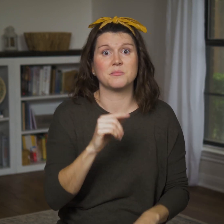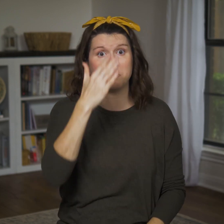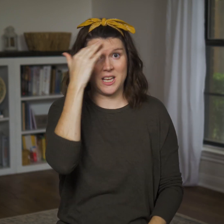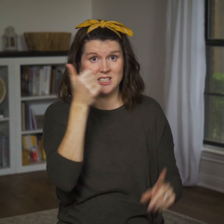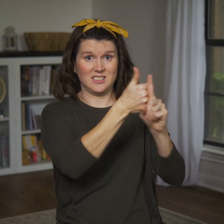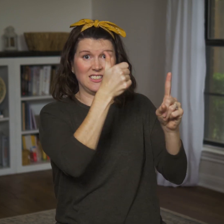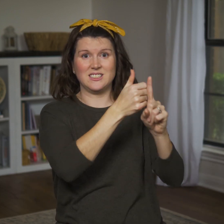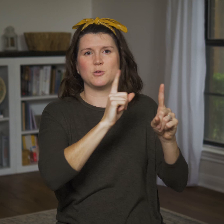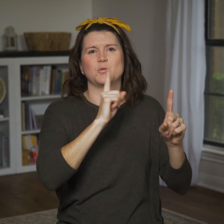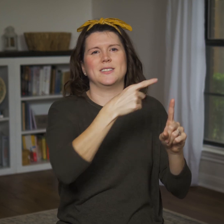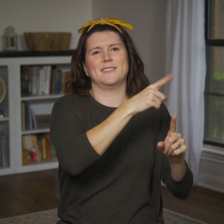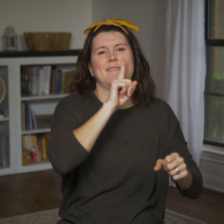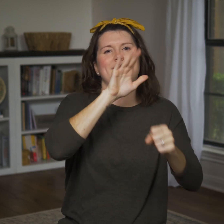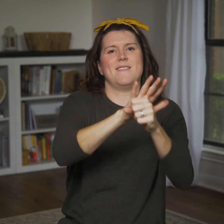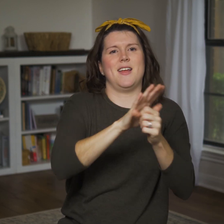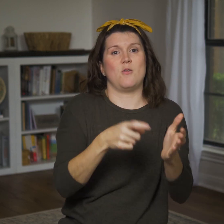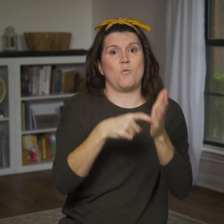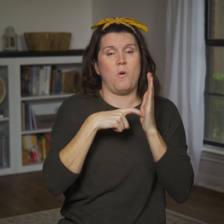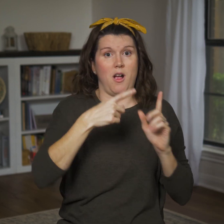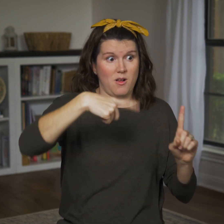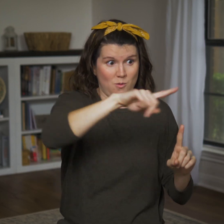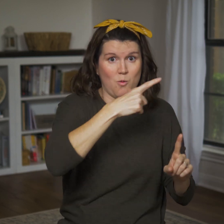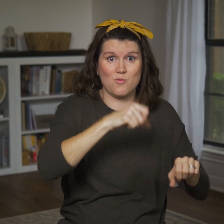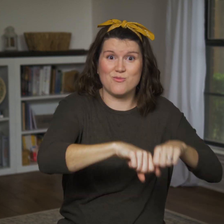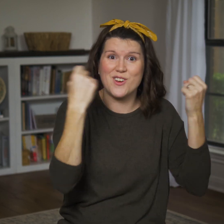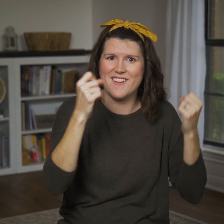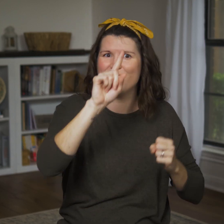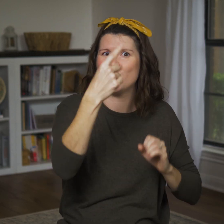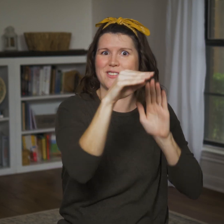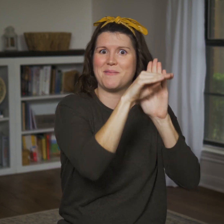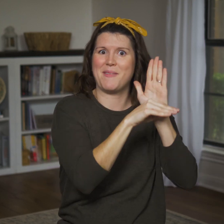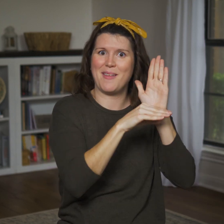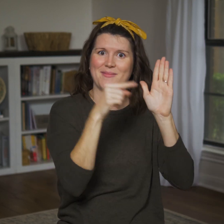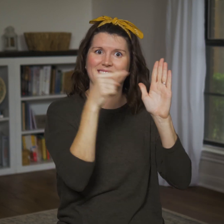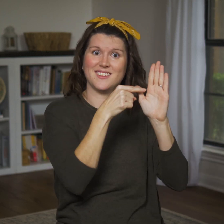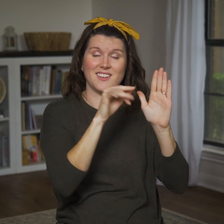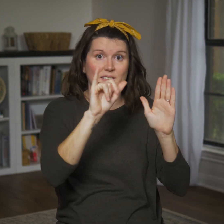not only because that’s what the covenant requires for those who break the first commandment,